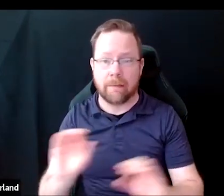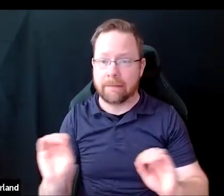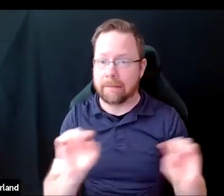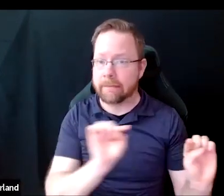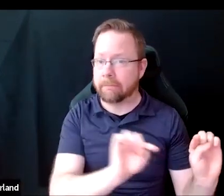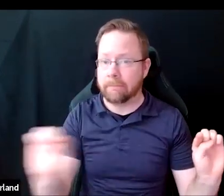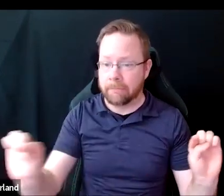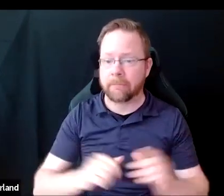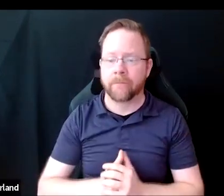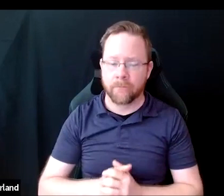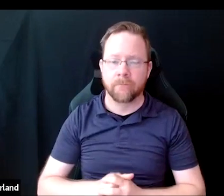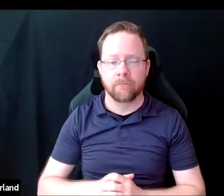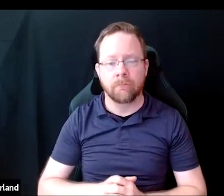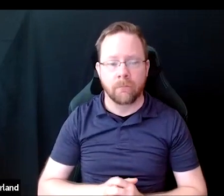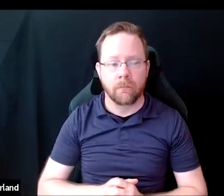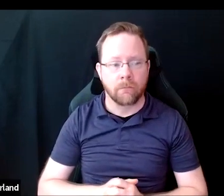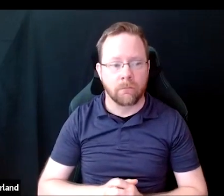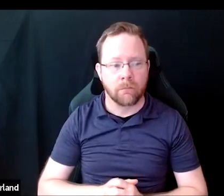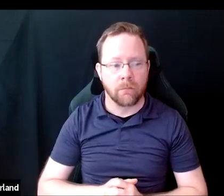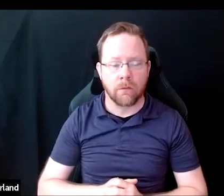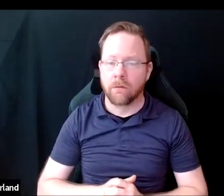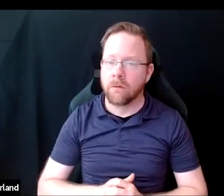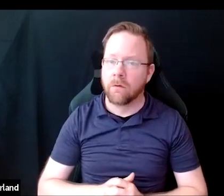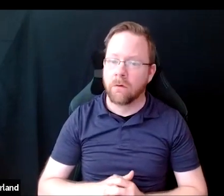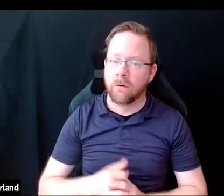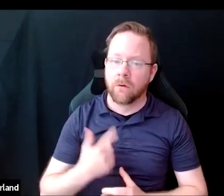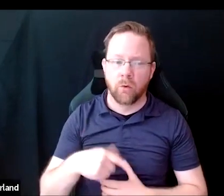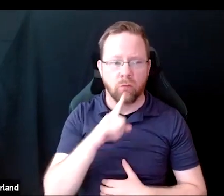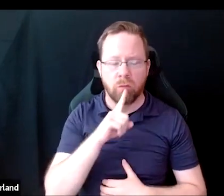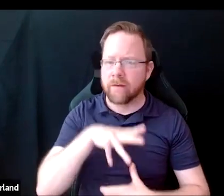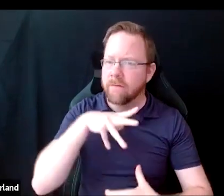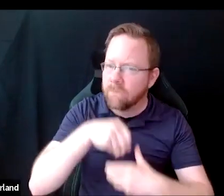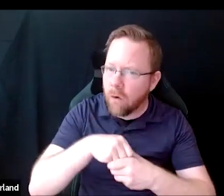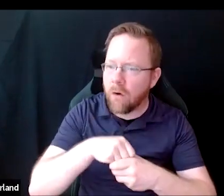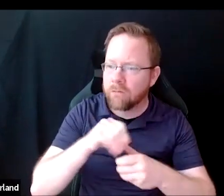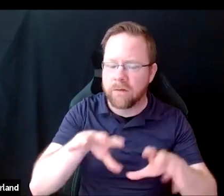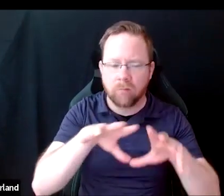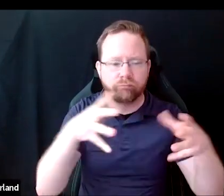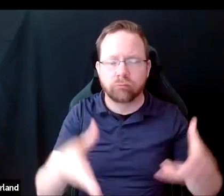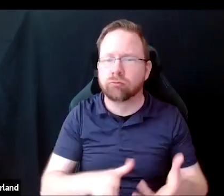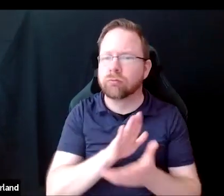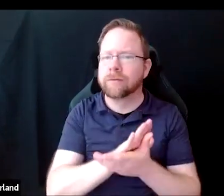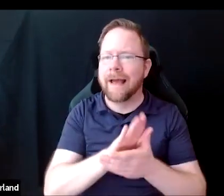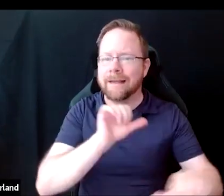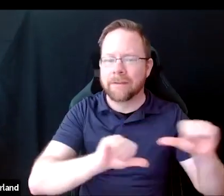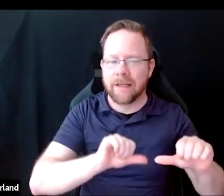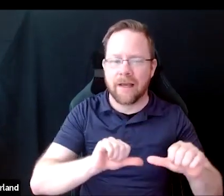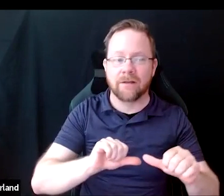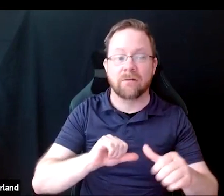We are in very much embedded in the world of academic science. We all finished our PhDs in the past two or three years,